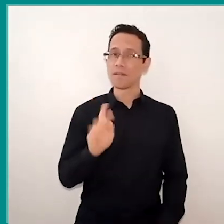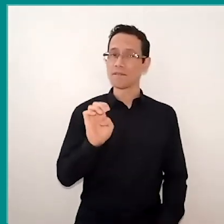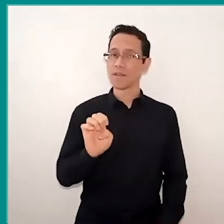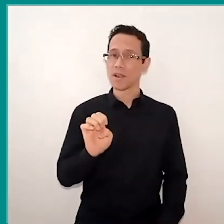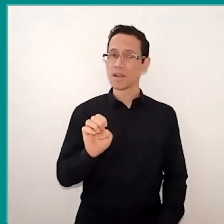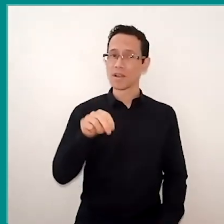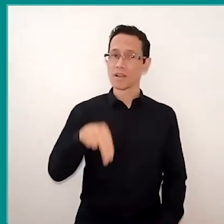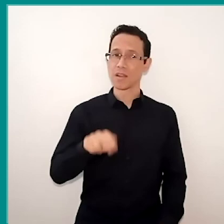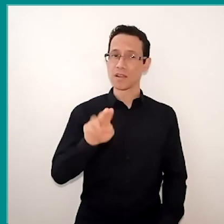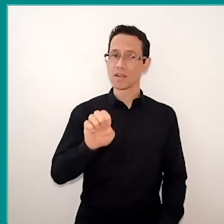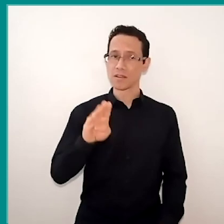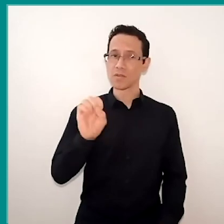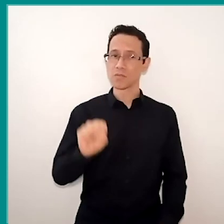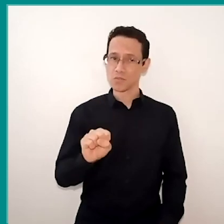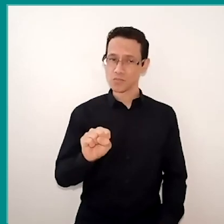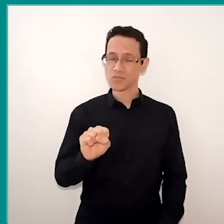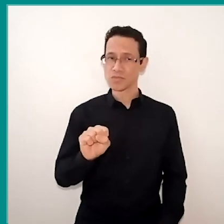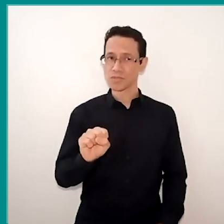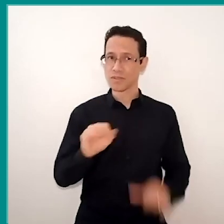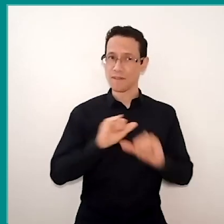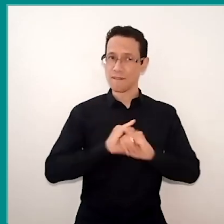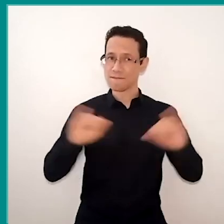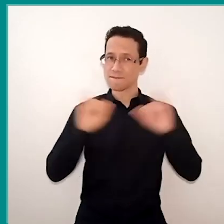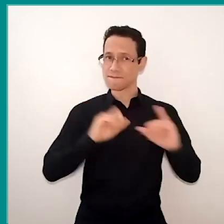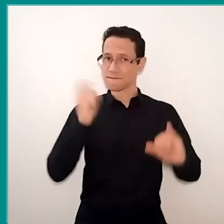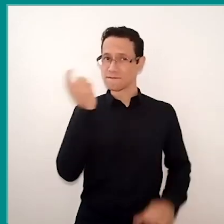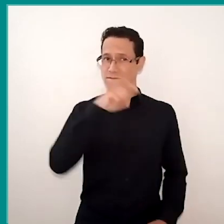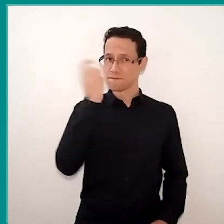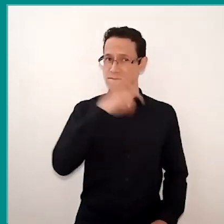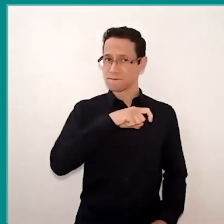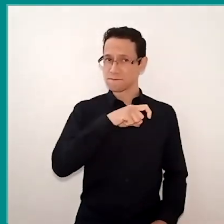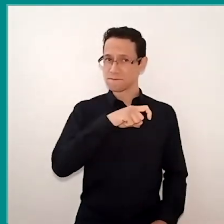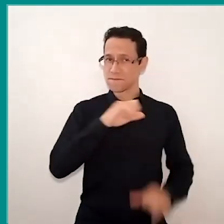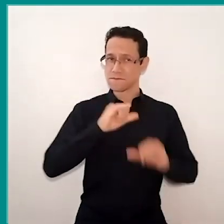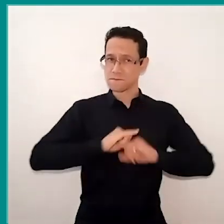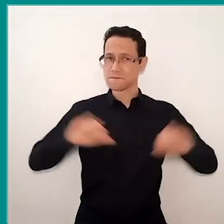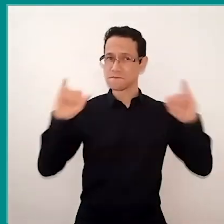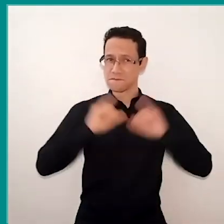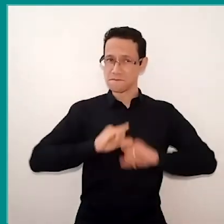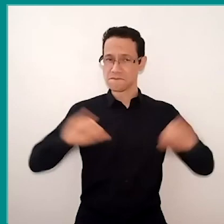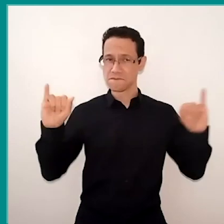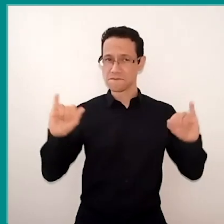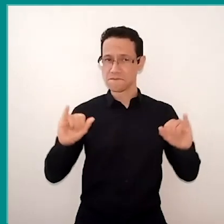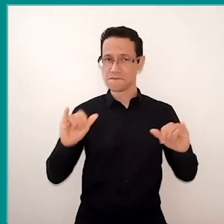what is the impact of fake news in the vaccination campaign, and why this demand? Inside of everything I told you here,